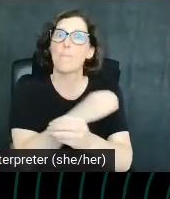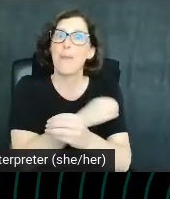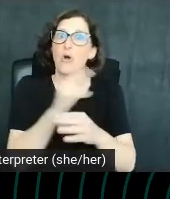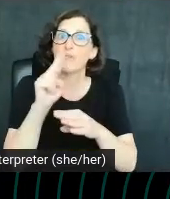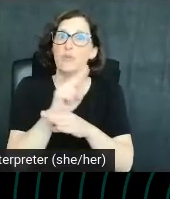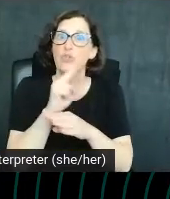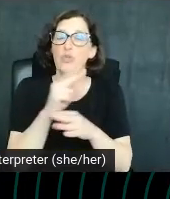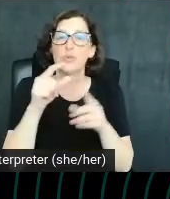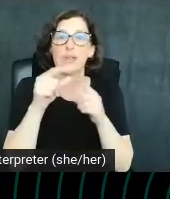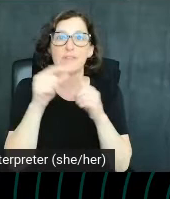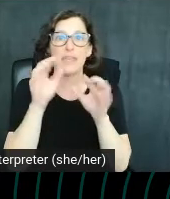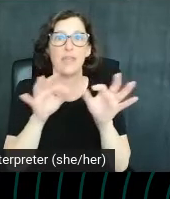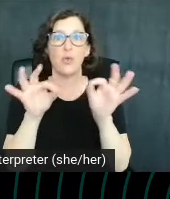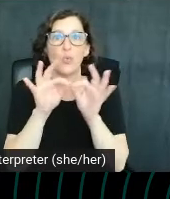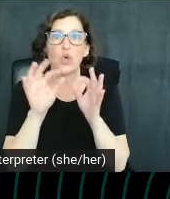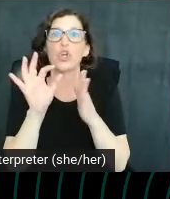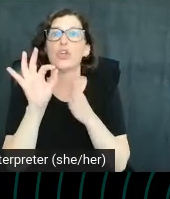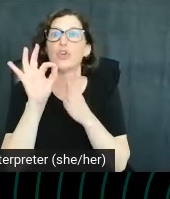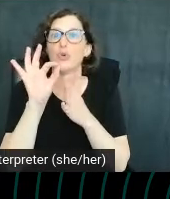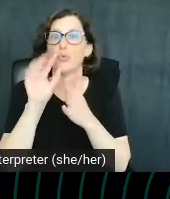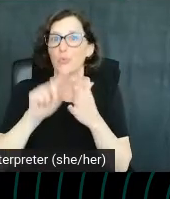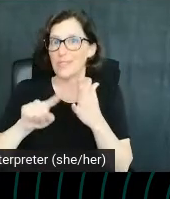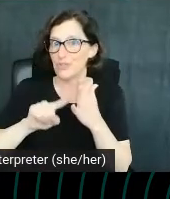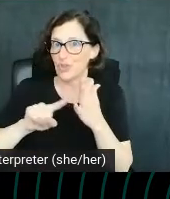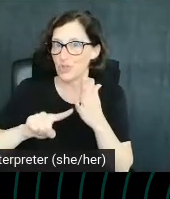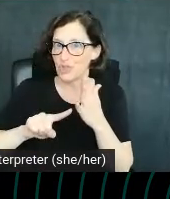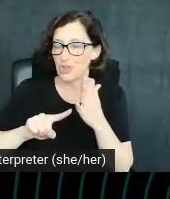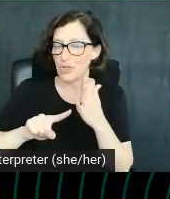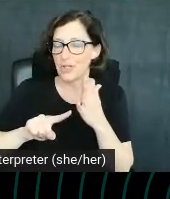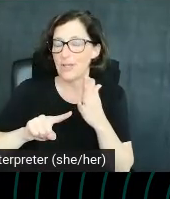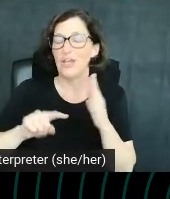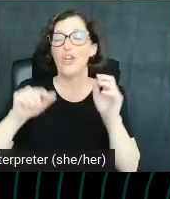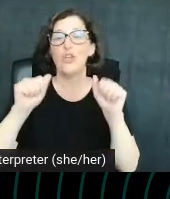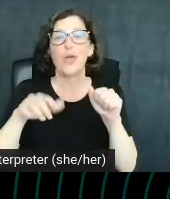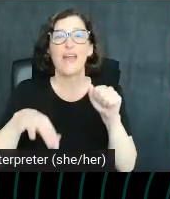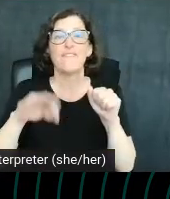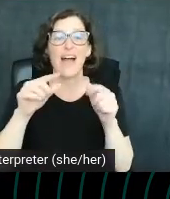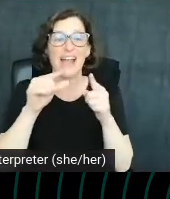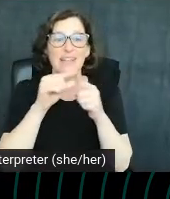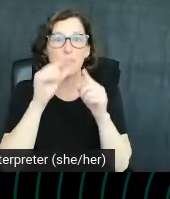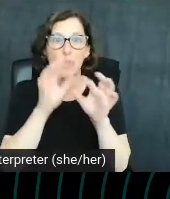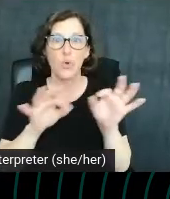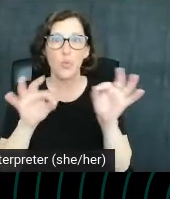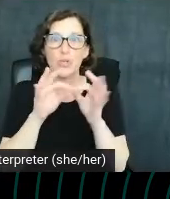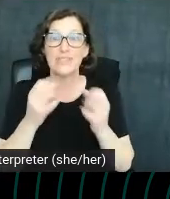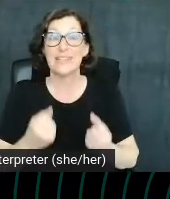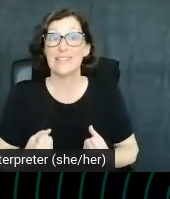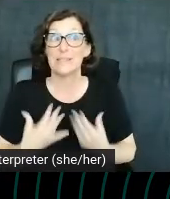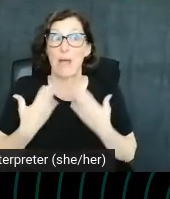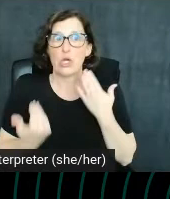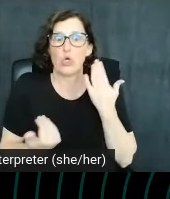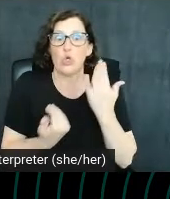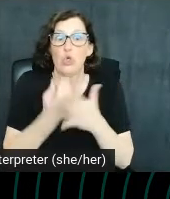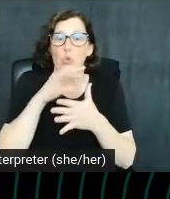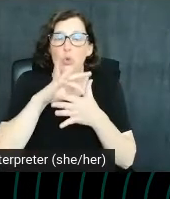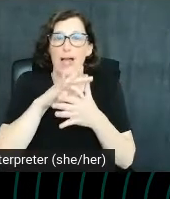research. You know, by undergoing keyword research, you can find keywords to inspire new content to upload. When we search